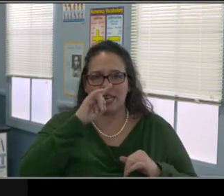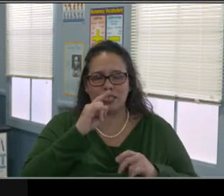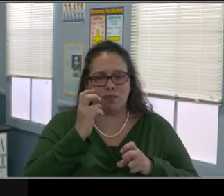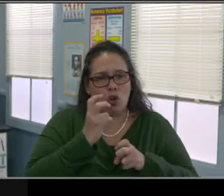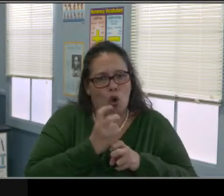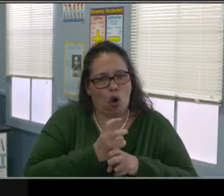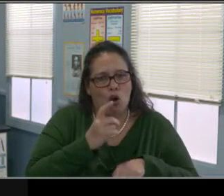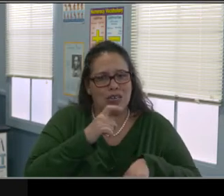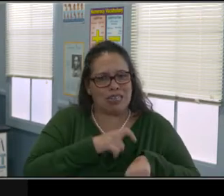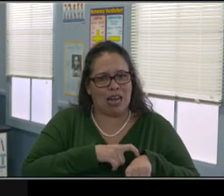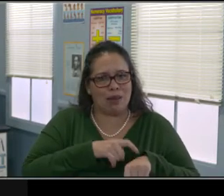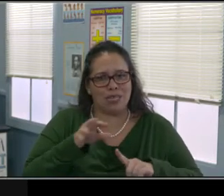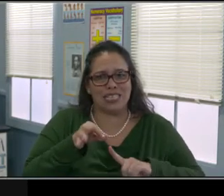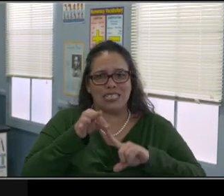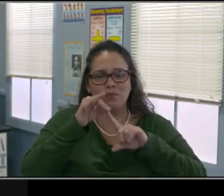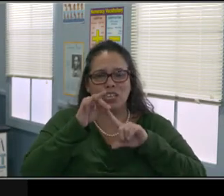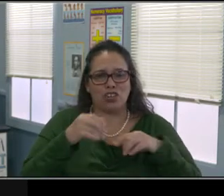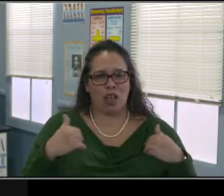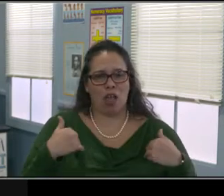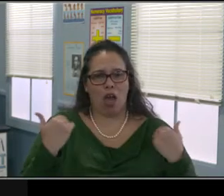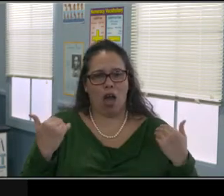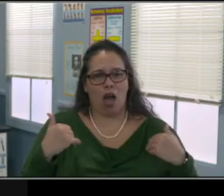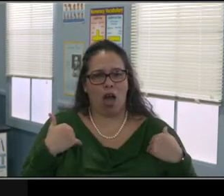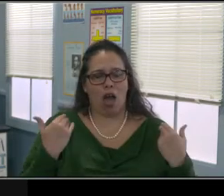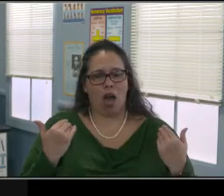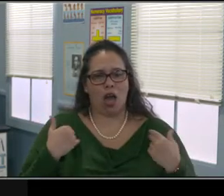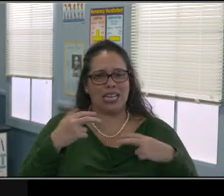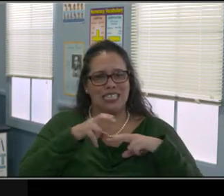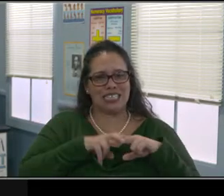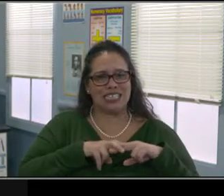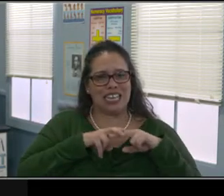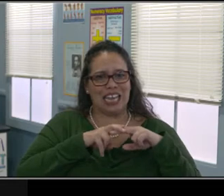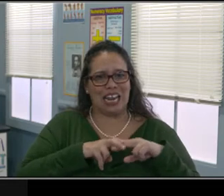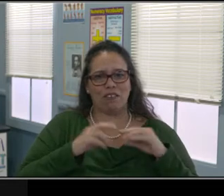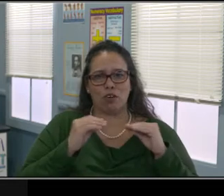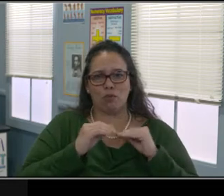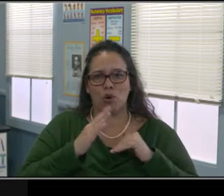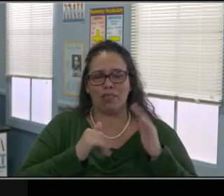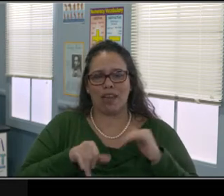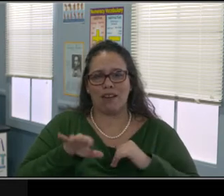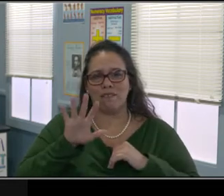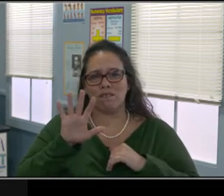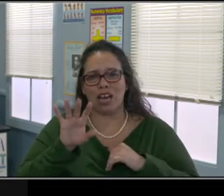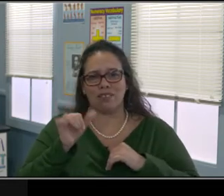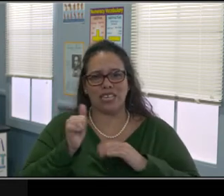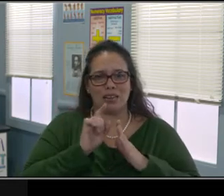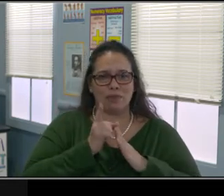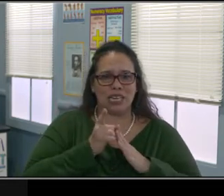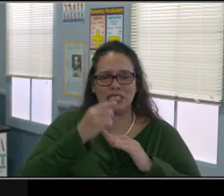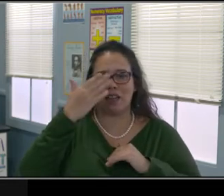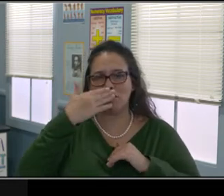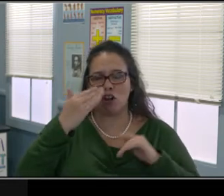There was a lot of discussion in terms of... And I have so much material that I went through